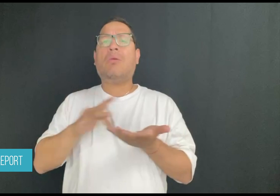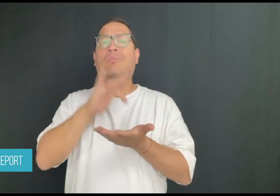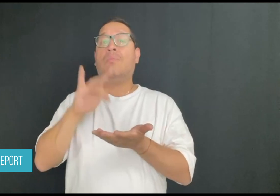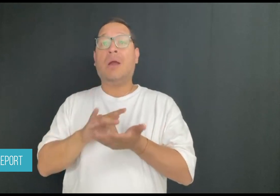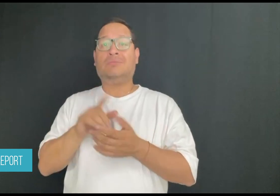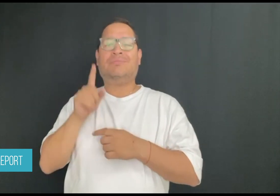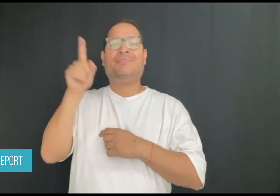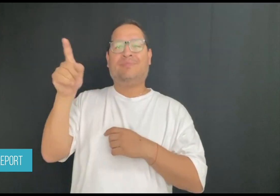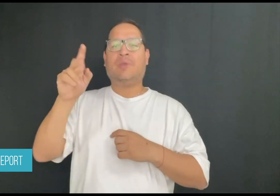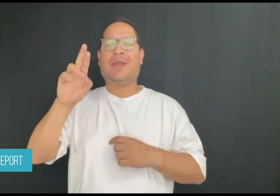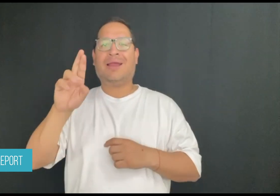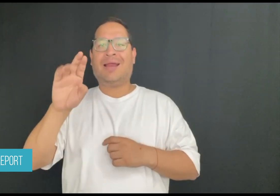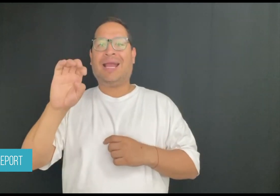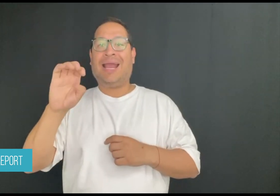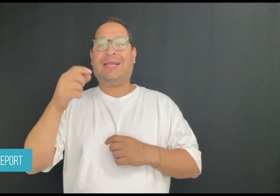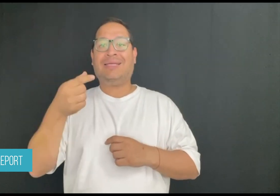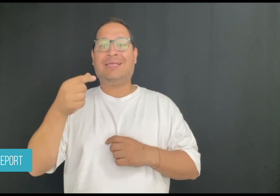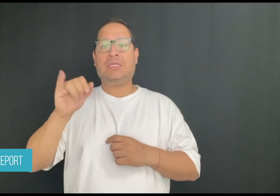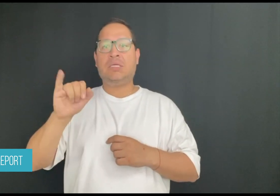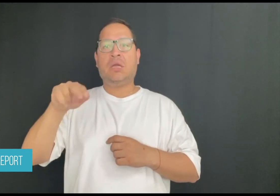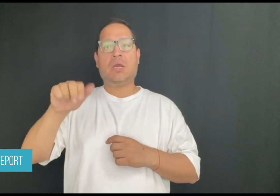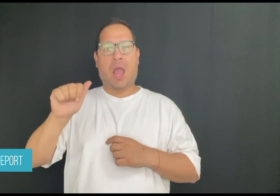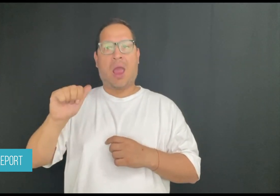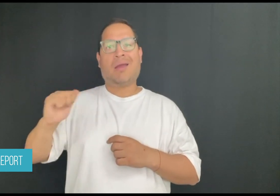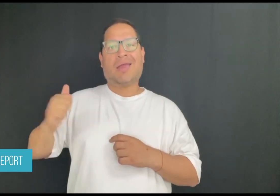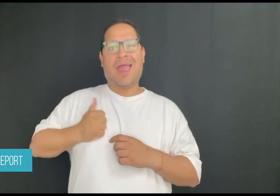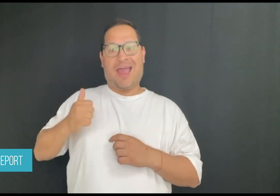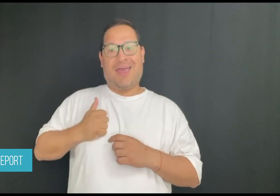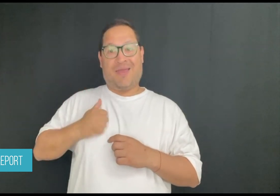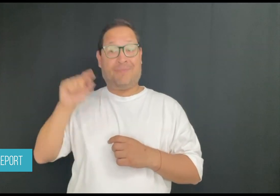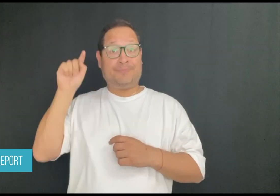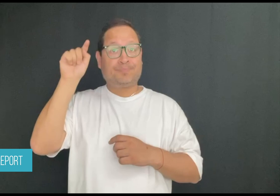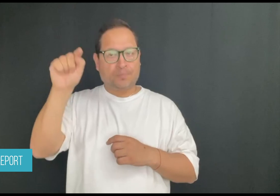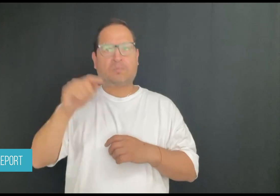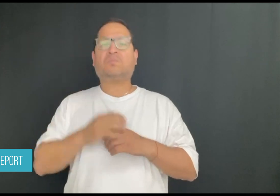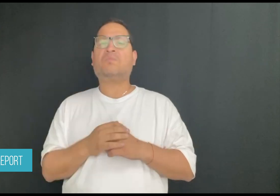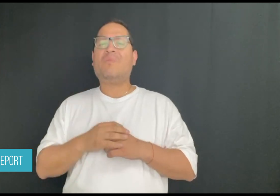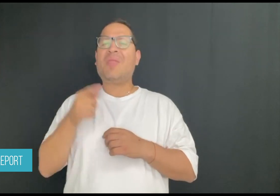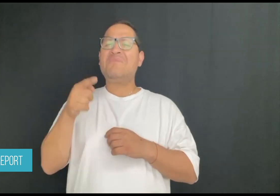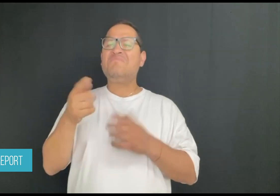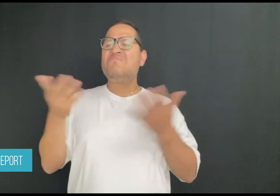which is now presented at an art exhibition in Regina,